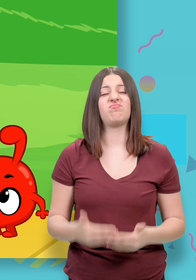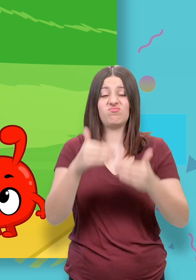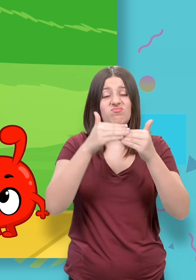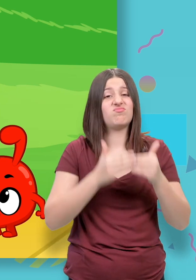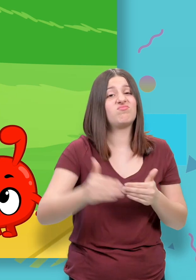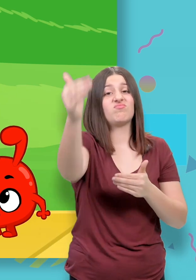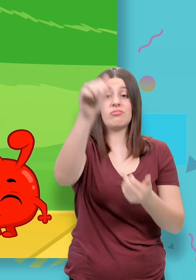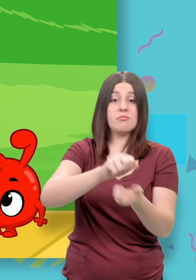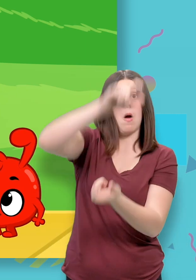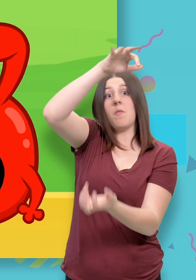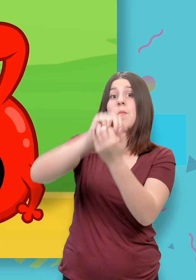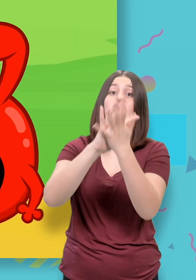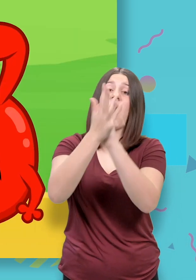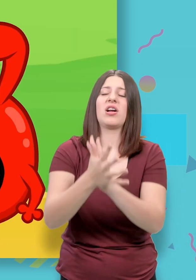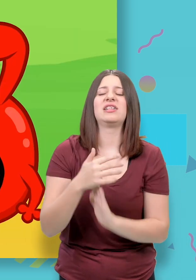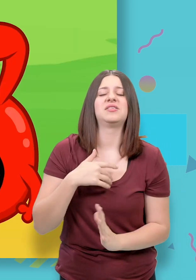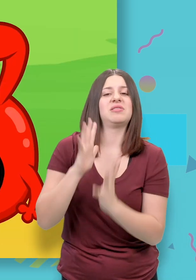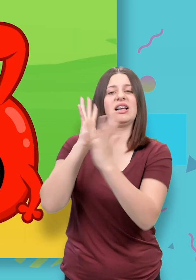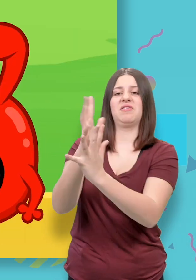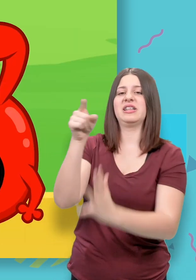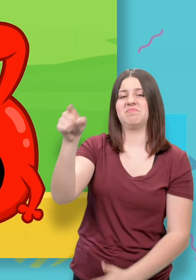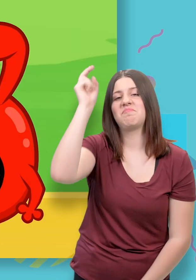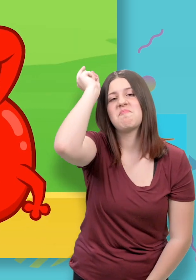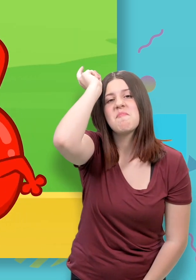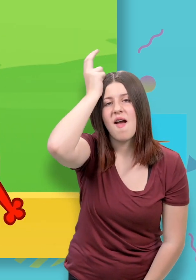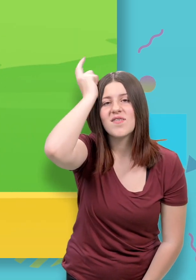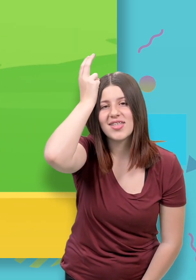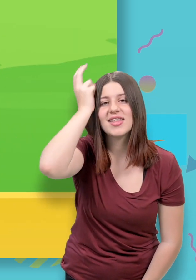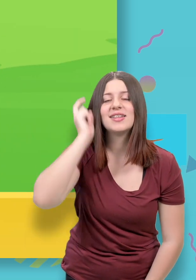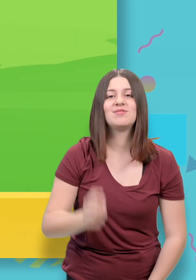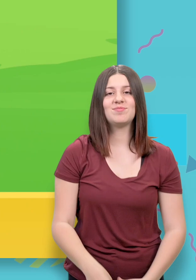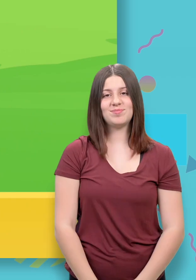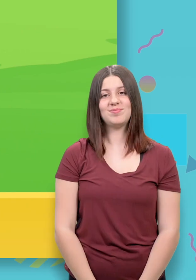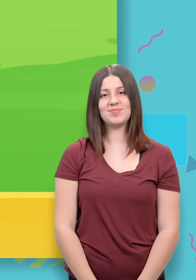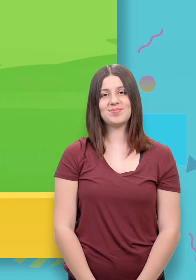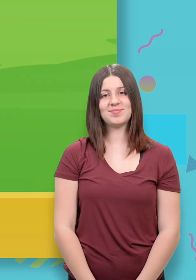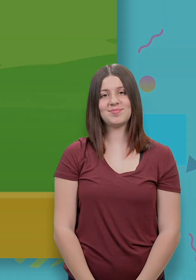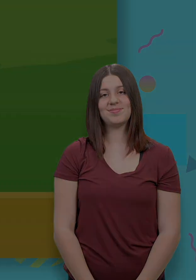From now on, I'll leave the morphing up to Morphle.